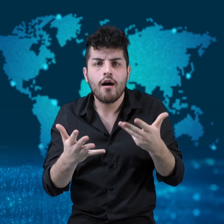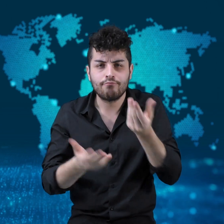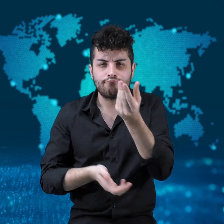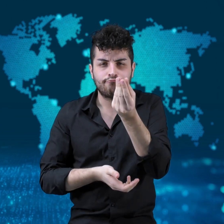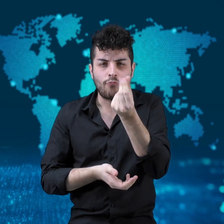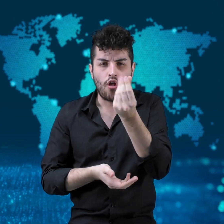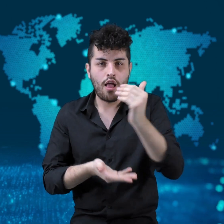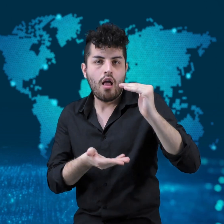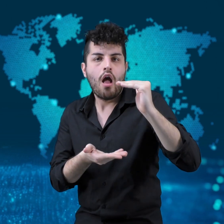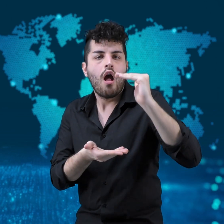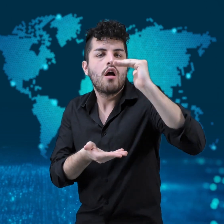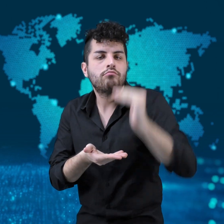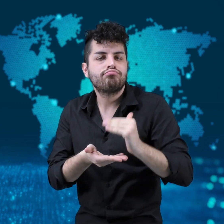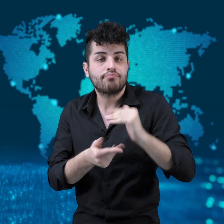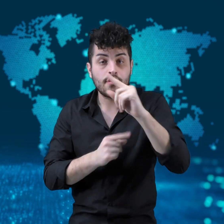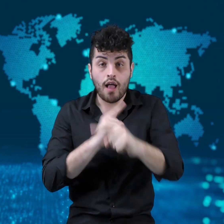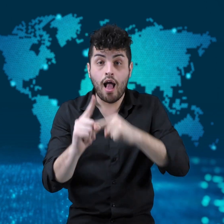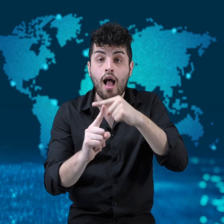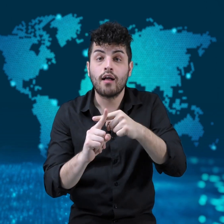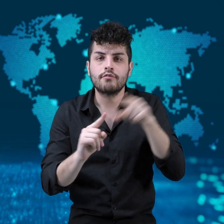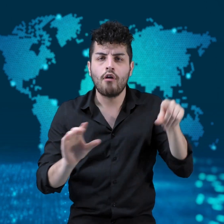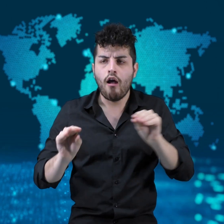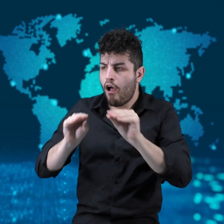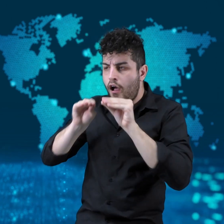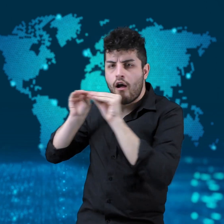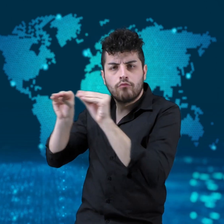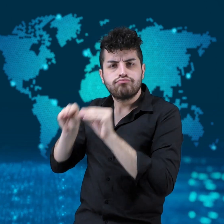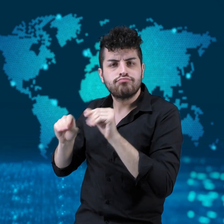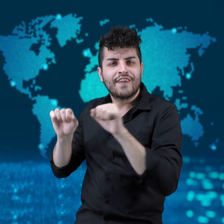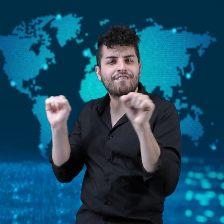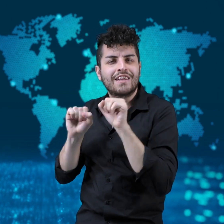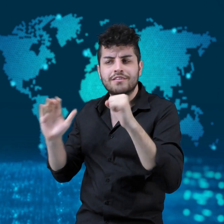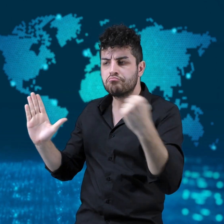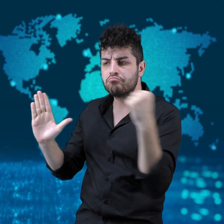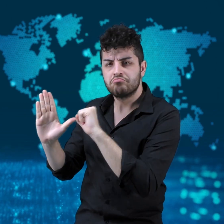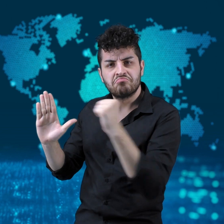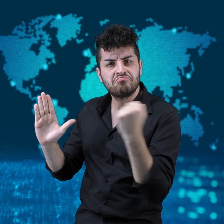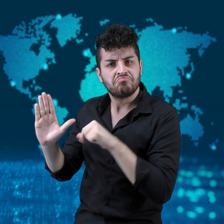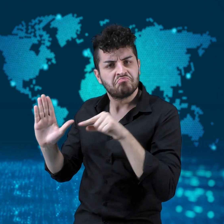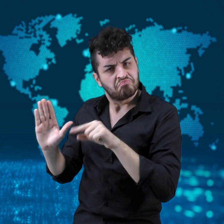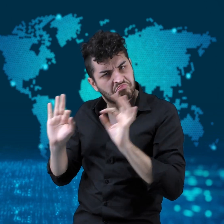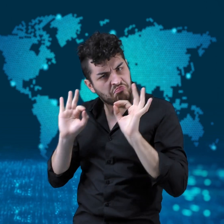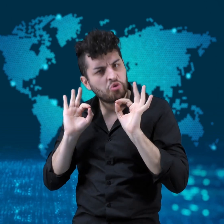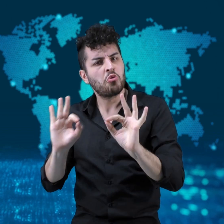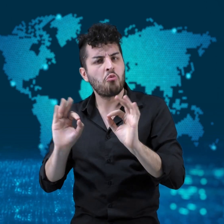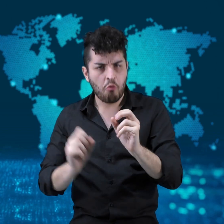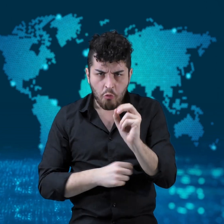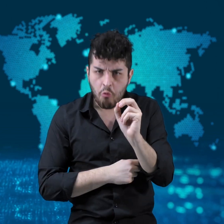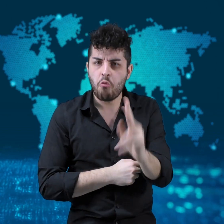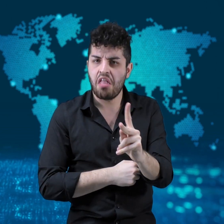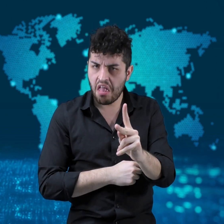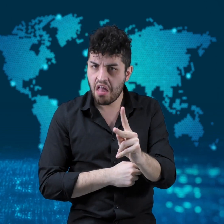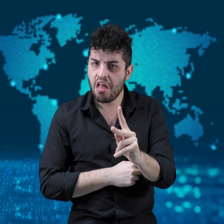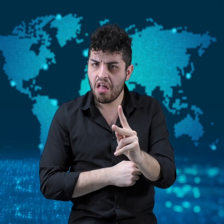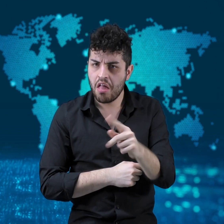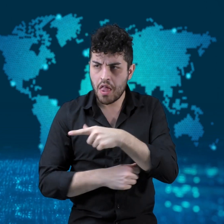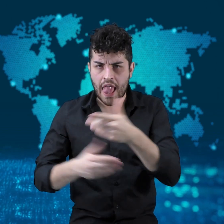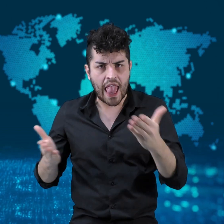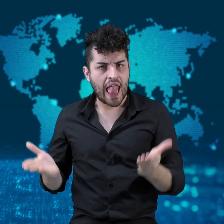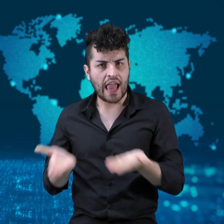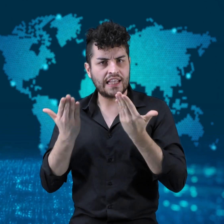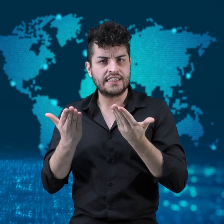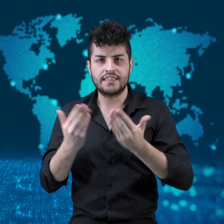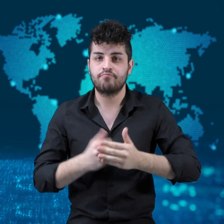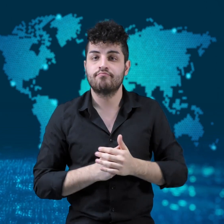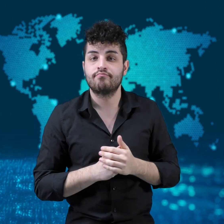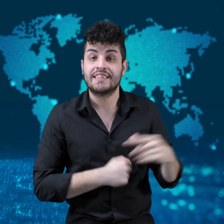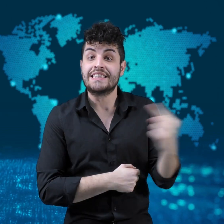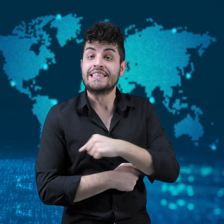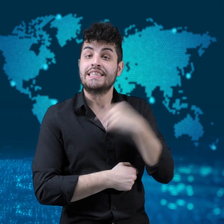could be a part of the answer as it is less expensive and easier to store.